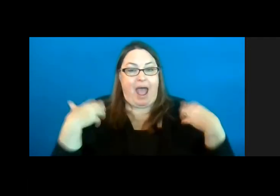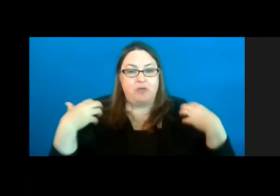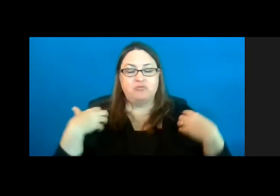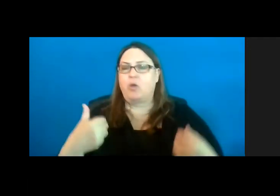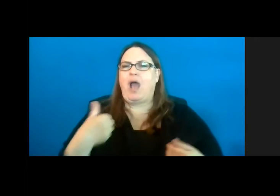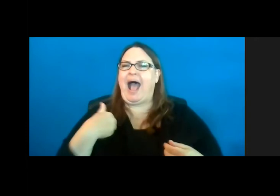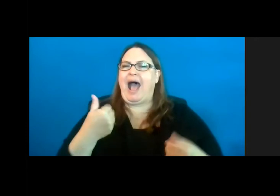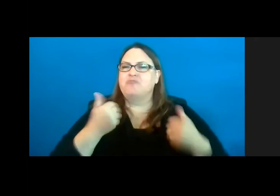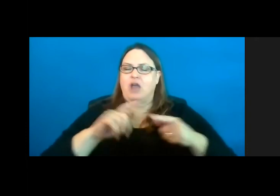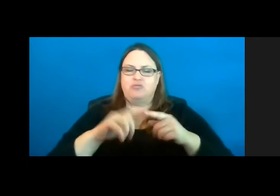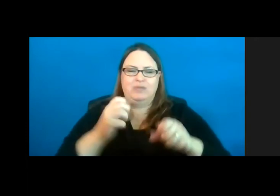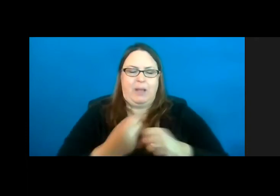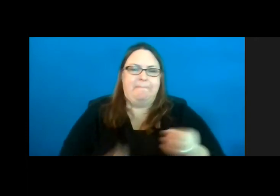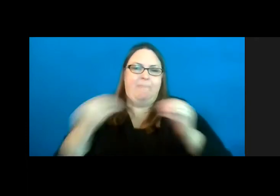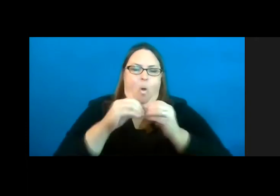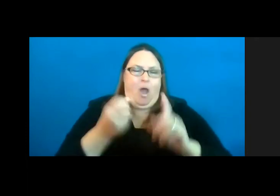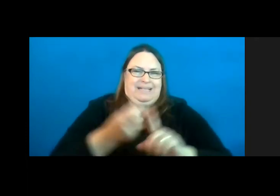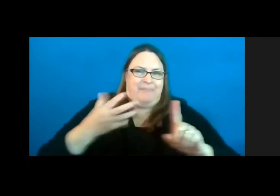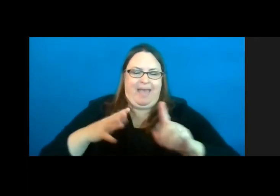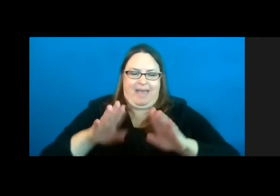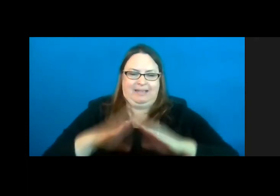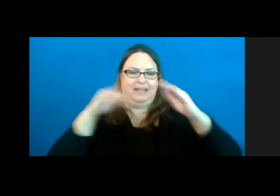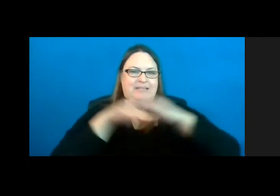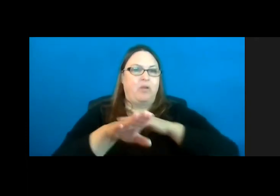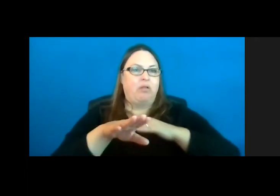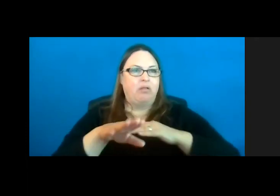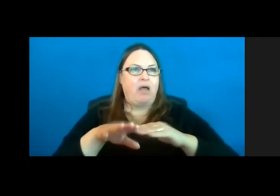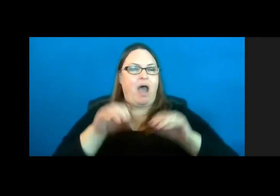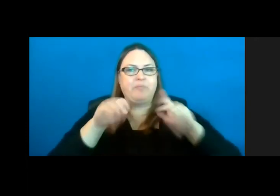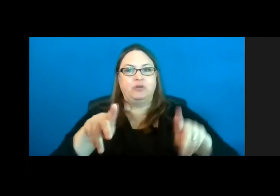for anybody with a health challenge.